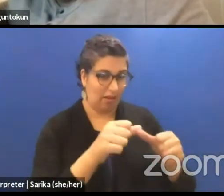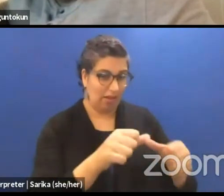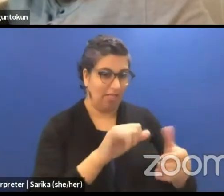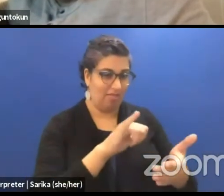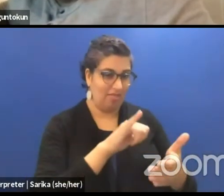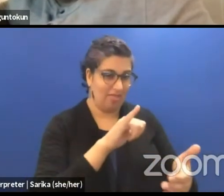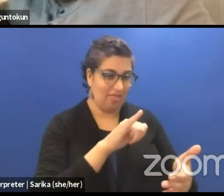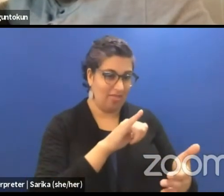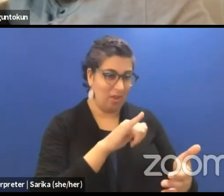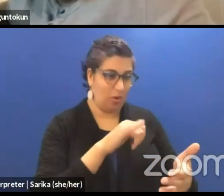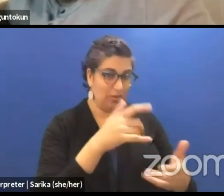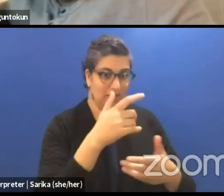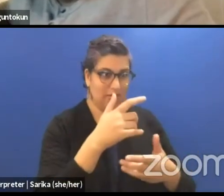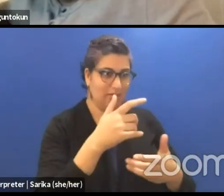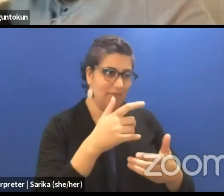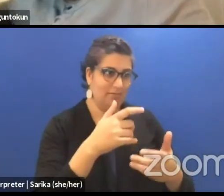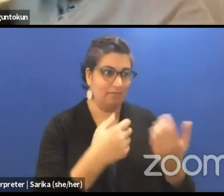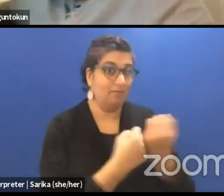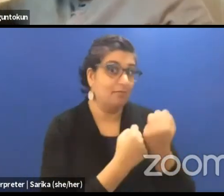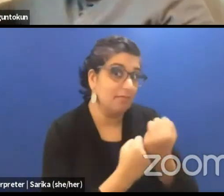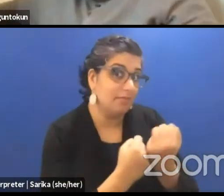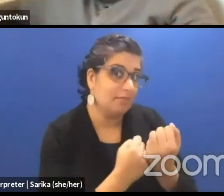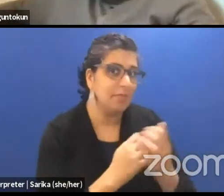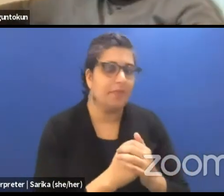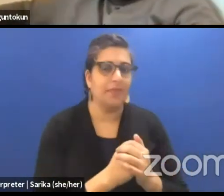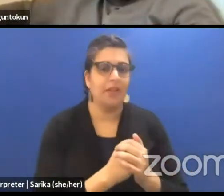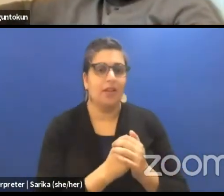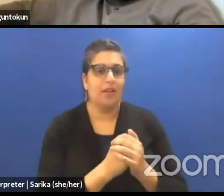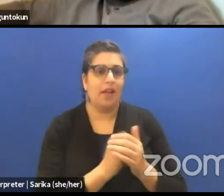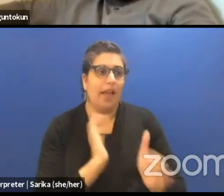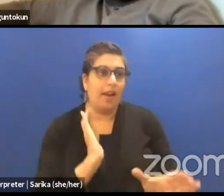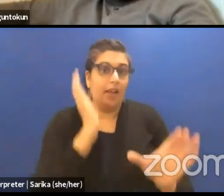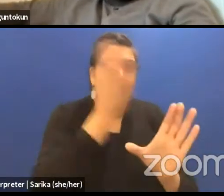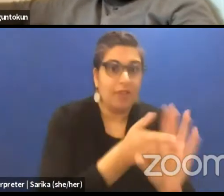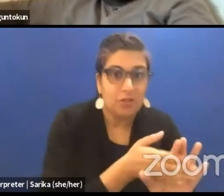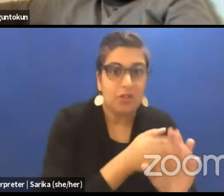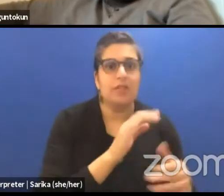and interventions, to use a nicer word